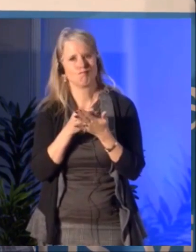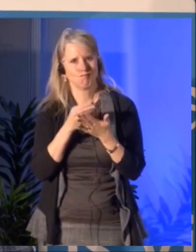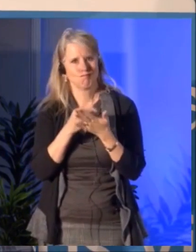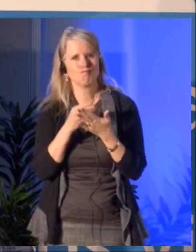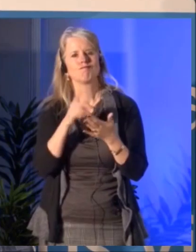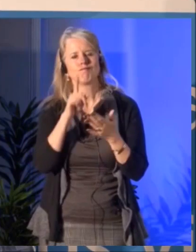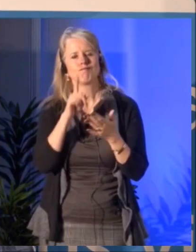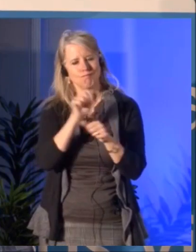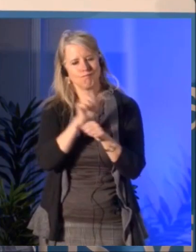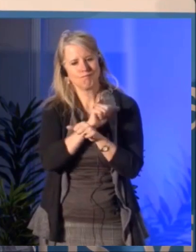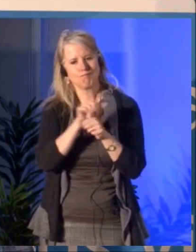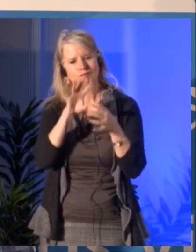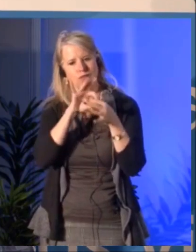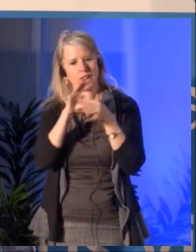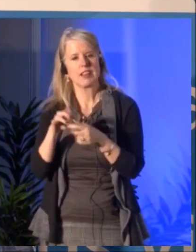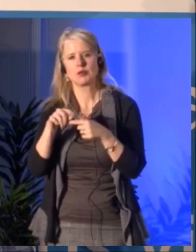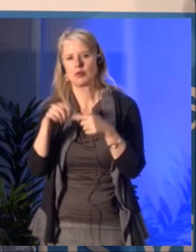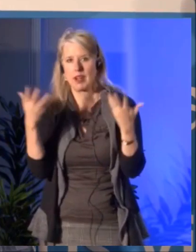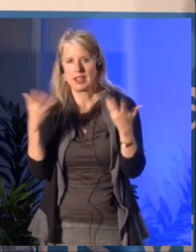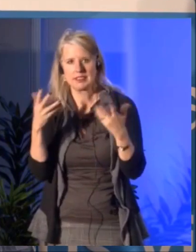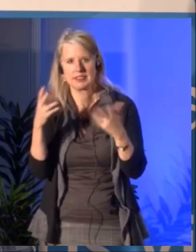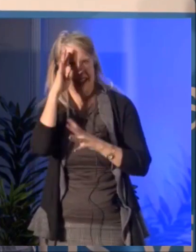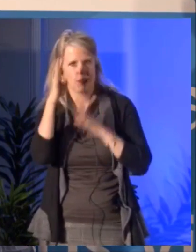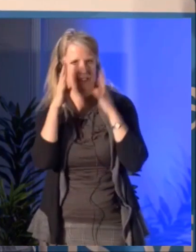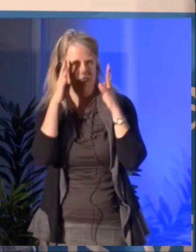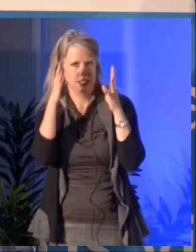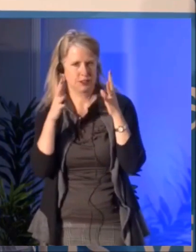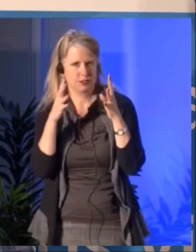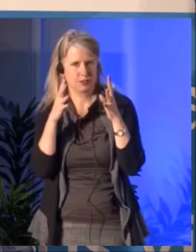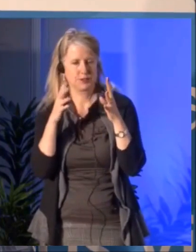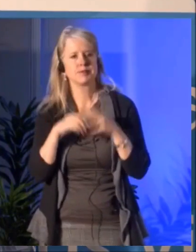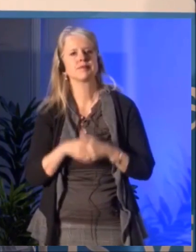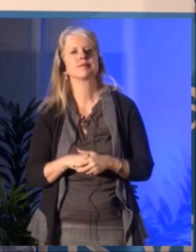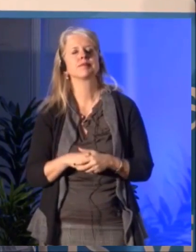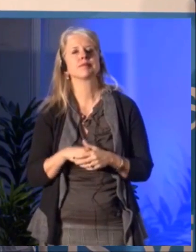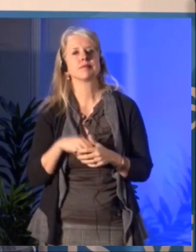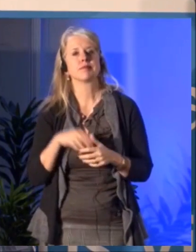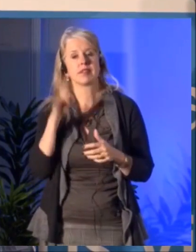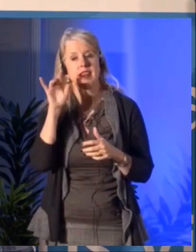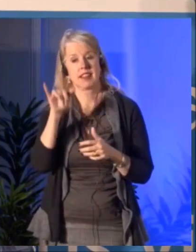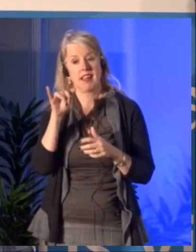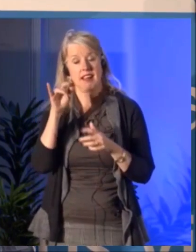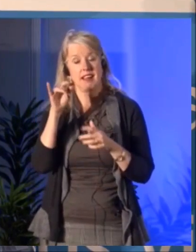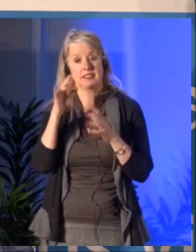in 2021 10% of everything we invest and the decisions